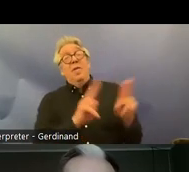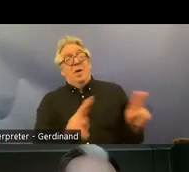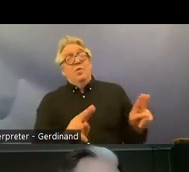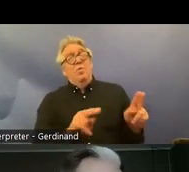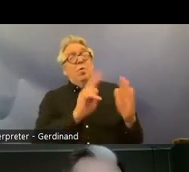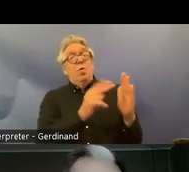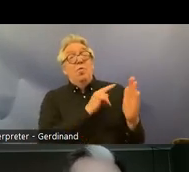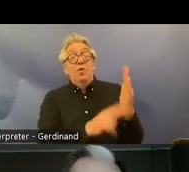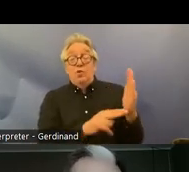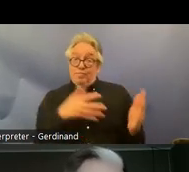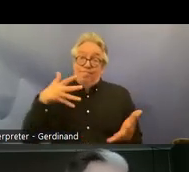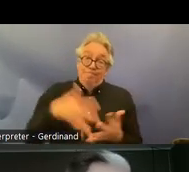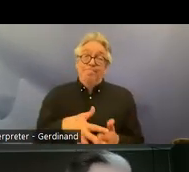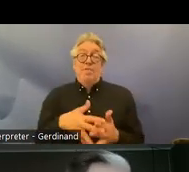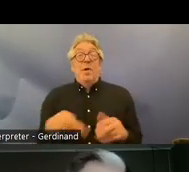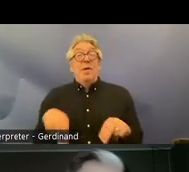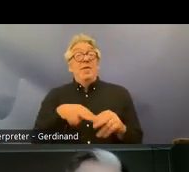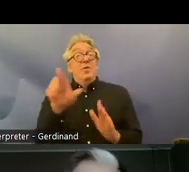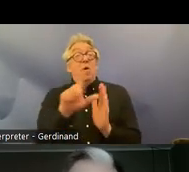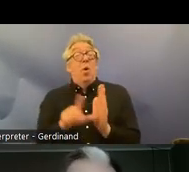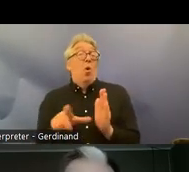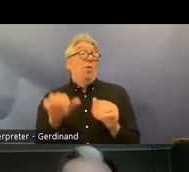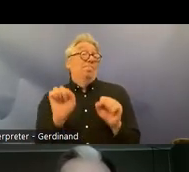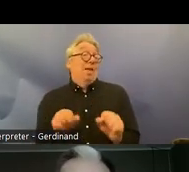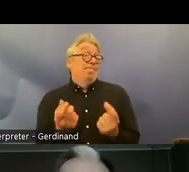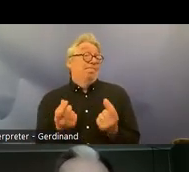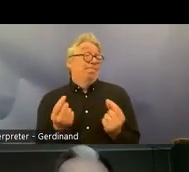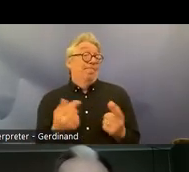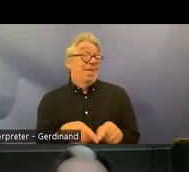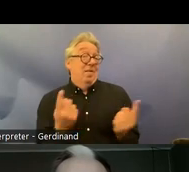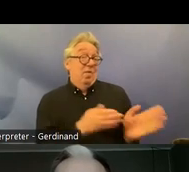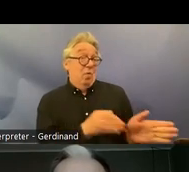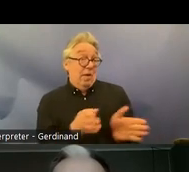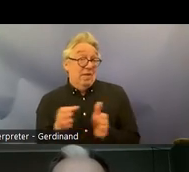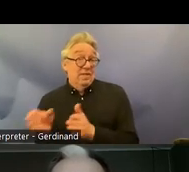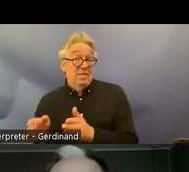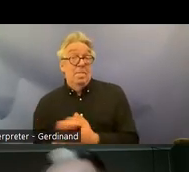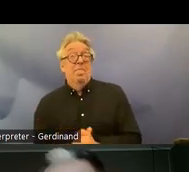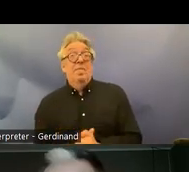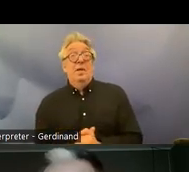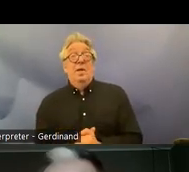in National Law uh one is uh passive transform